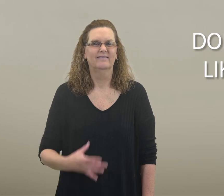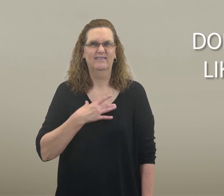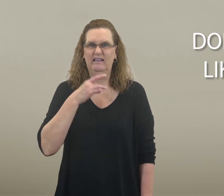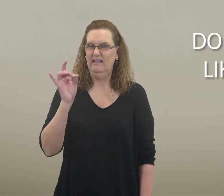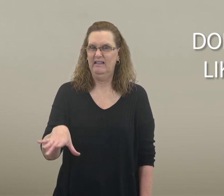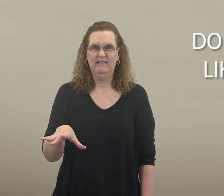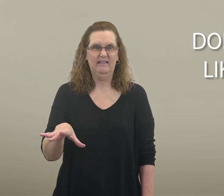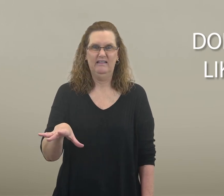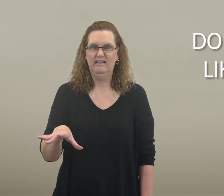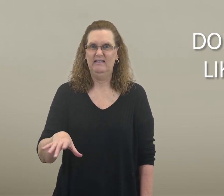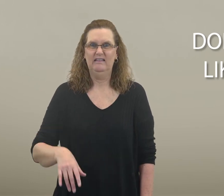don't like